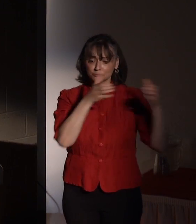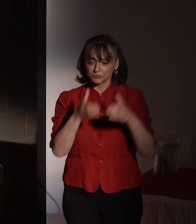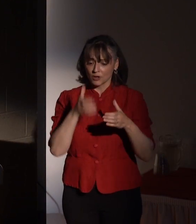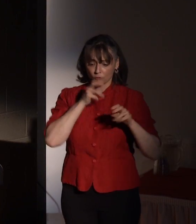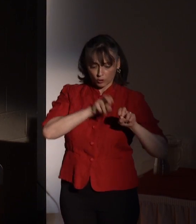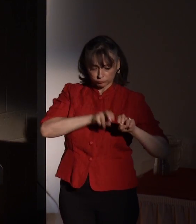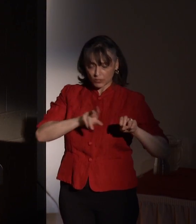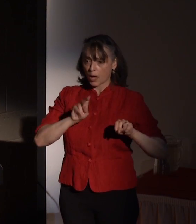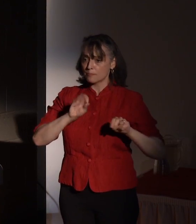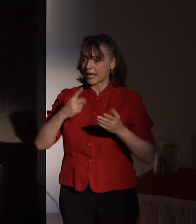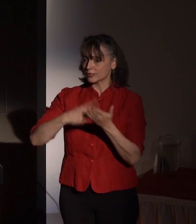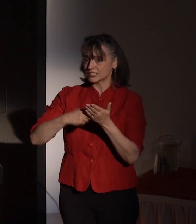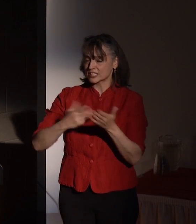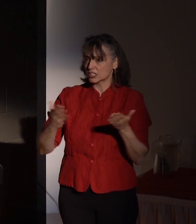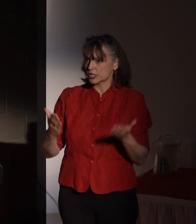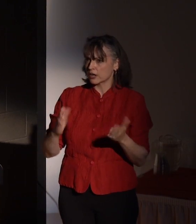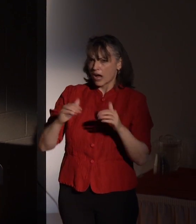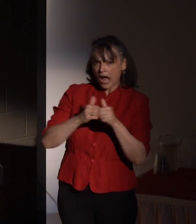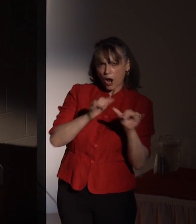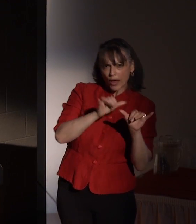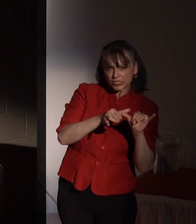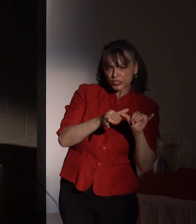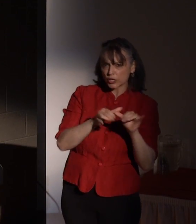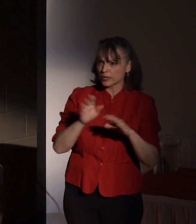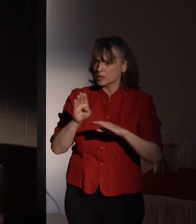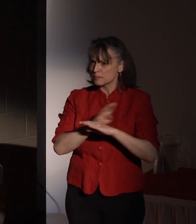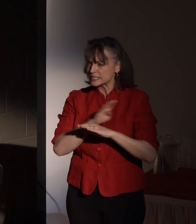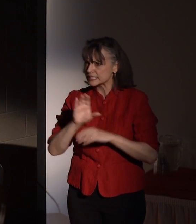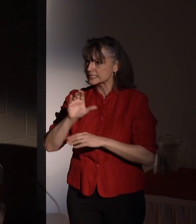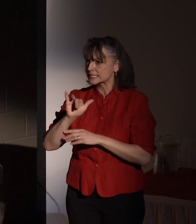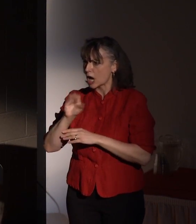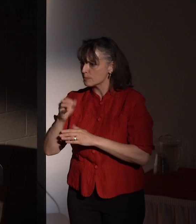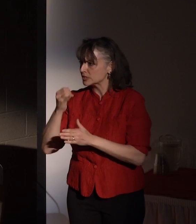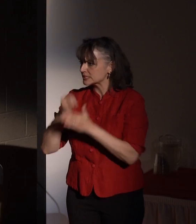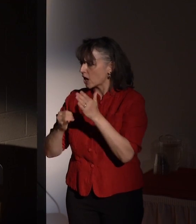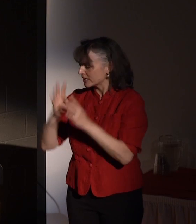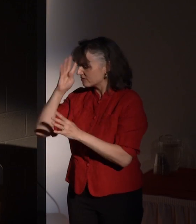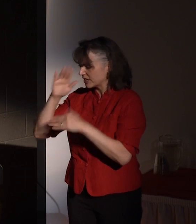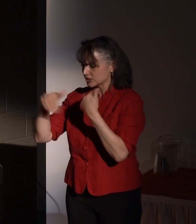discussion on the intersection of engineering, commerce, science, art and innovation.